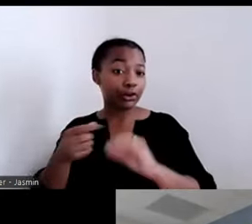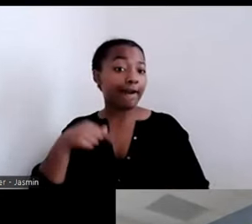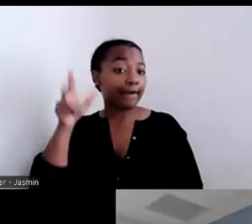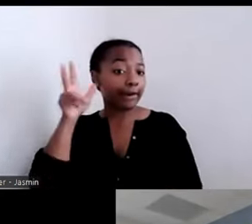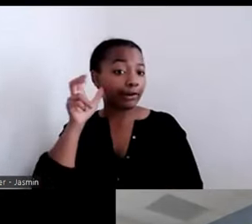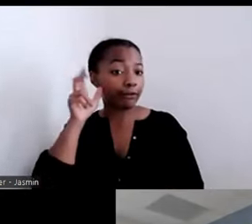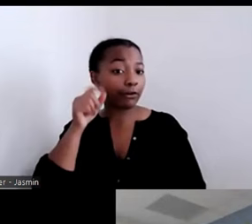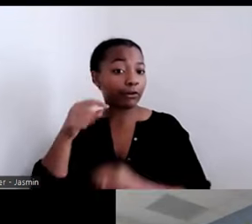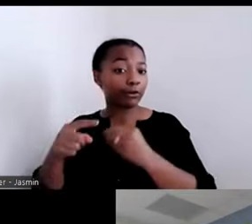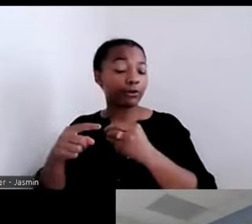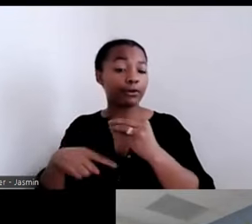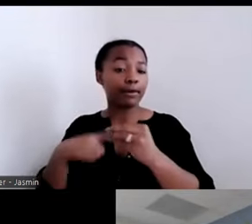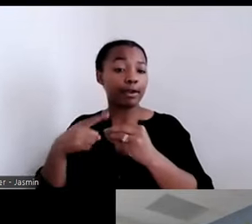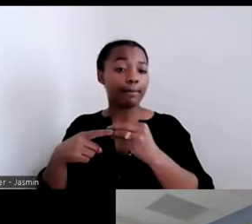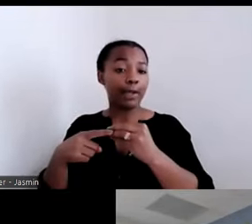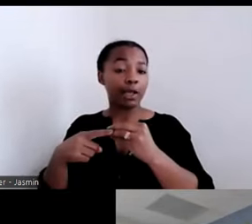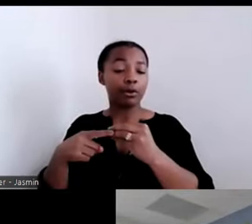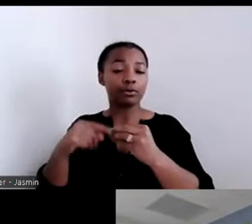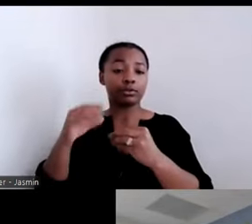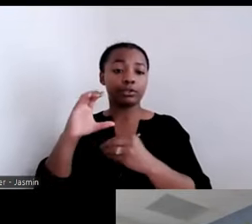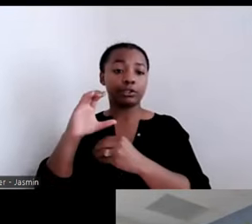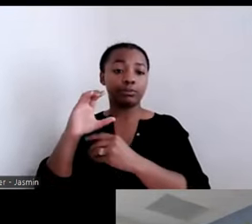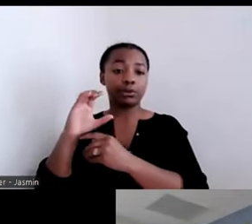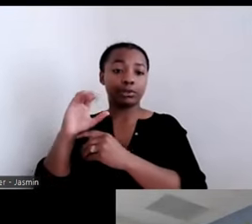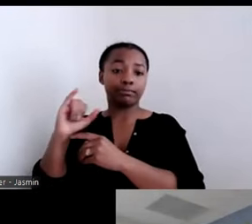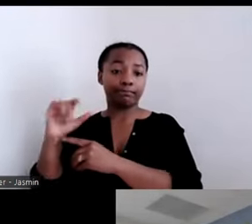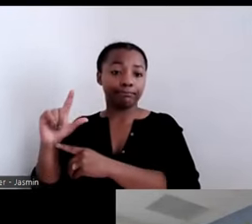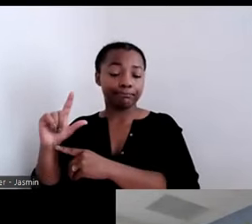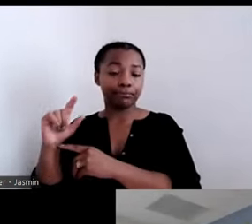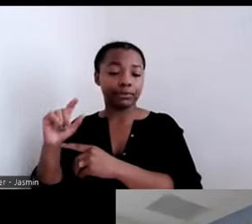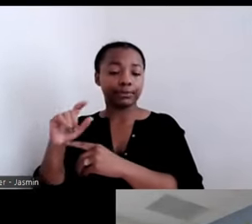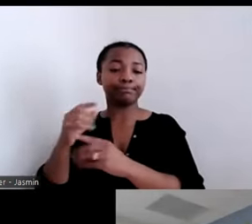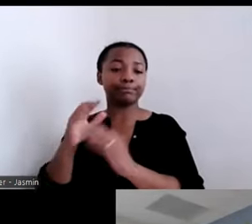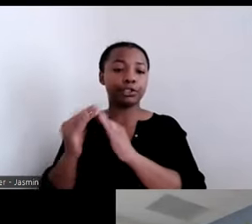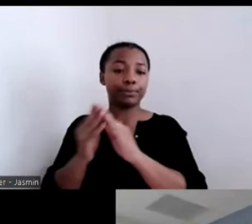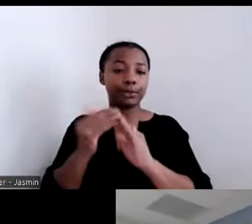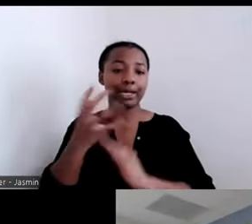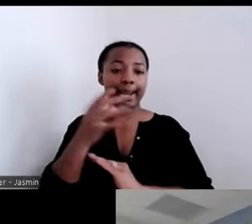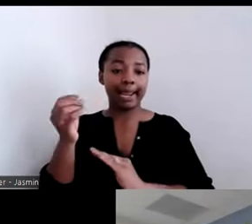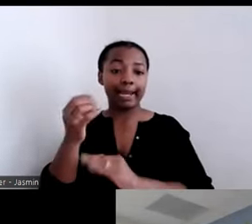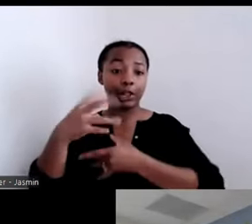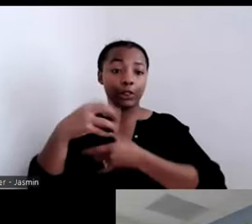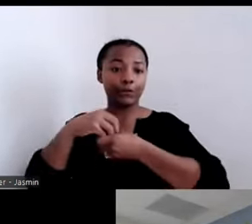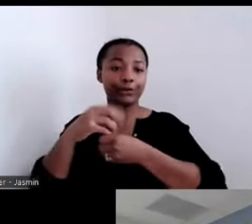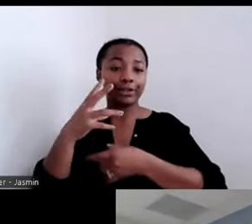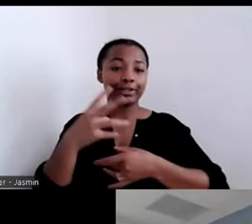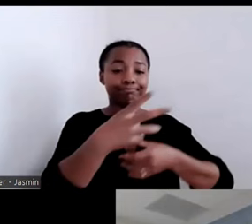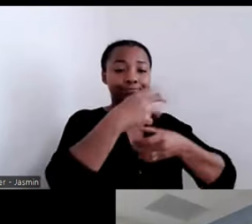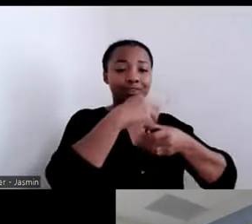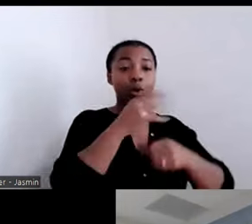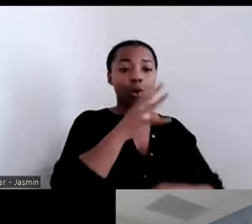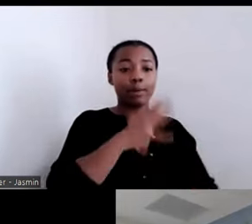inclusion involves a woman named Patty. Patty was at the time in her late 40s,